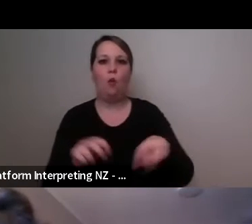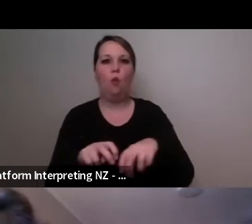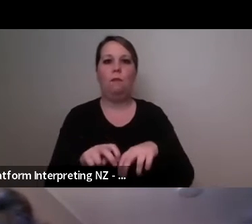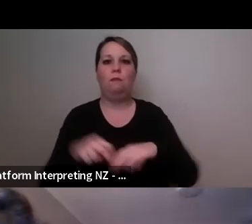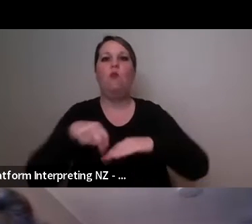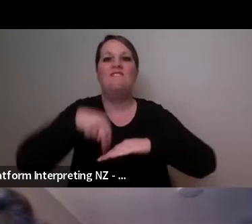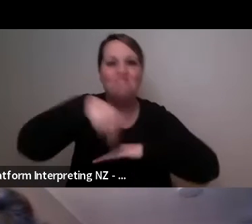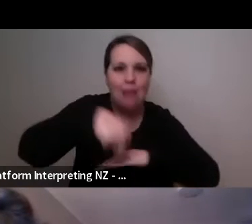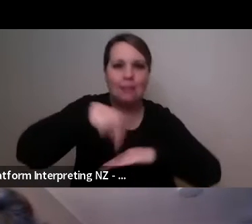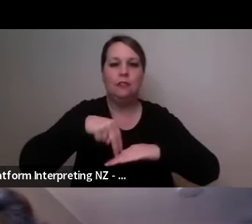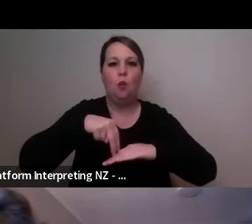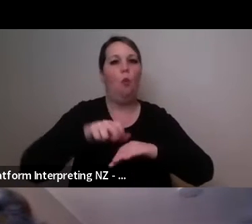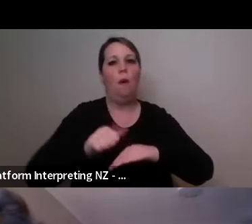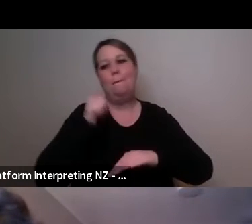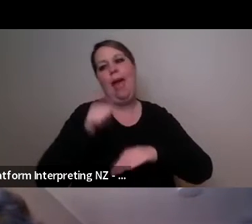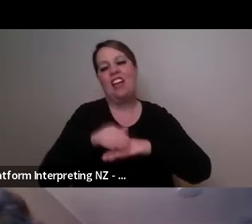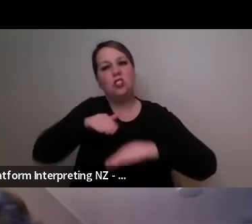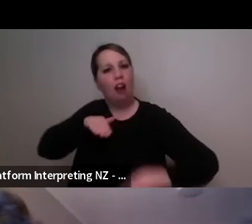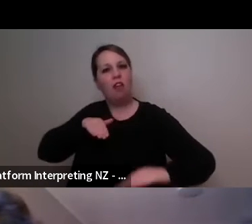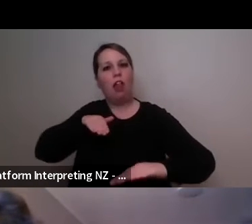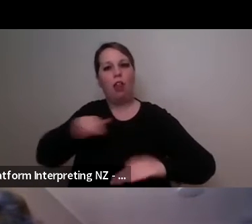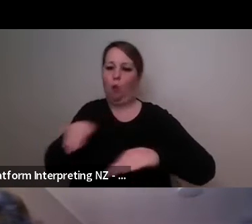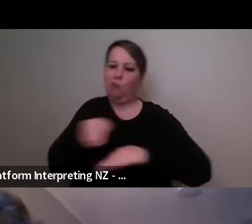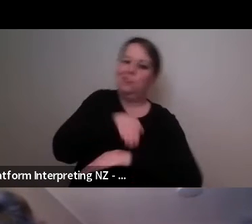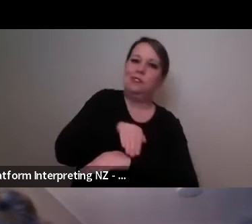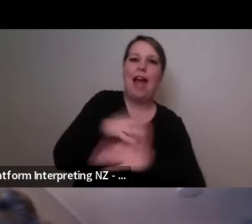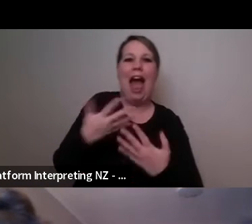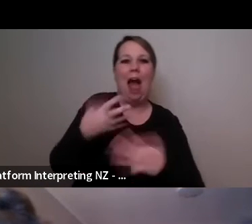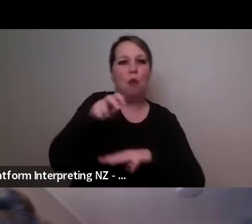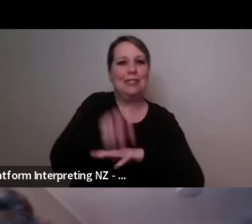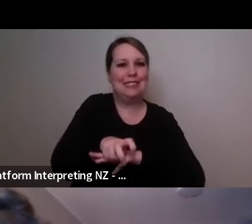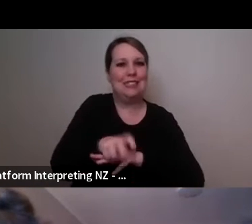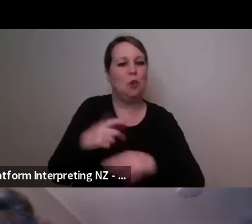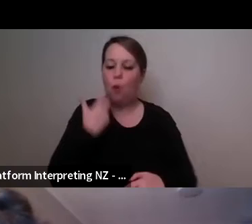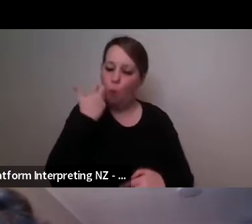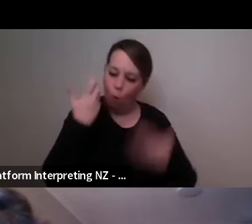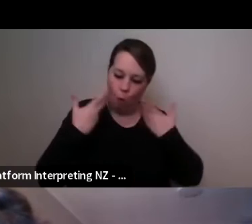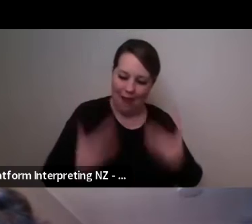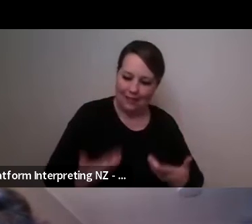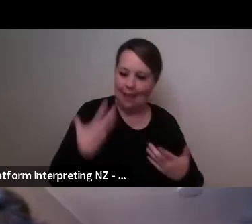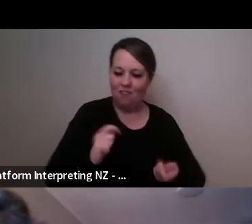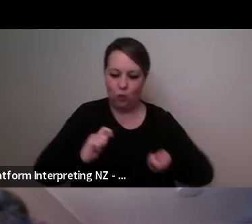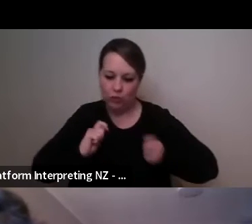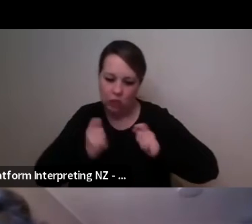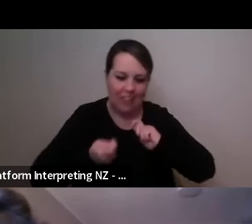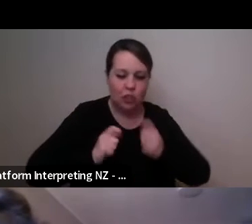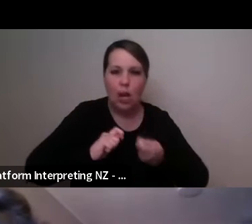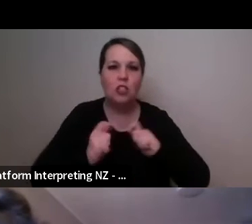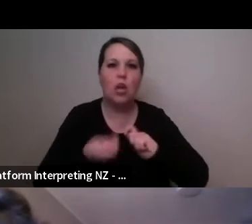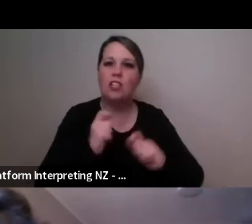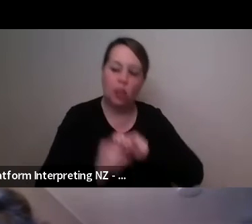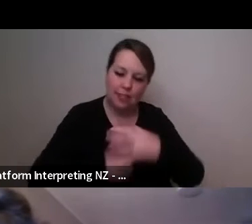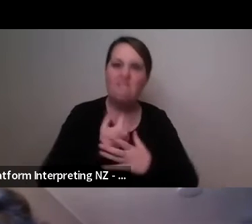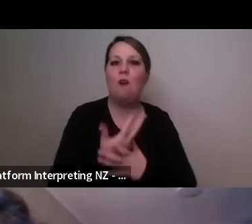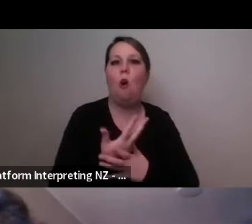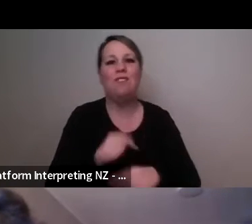like um does it influence your choreography like the way your body shifts to everyday life and